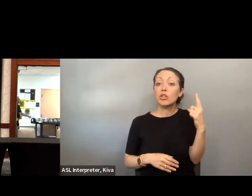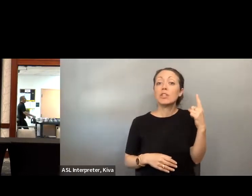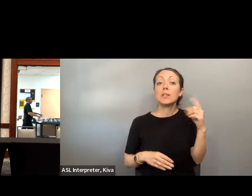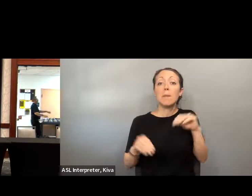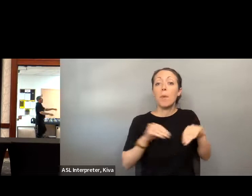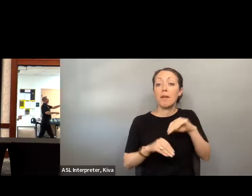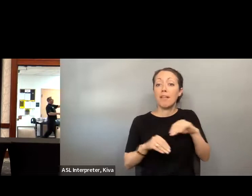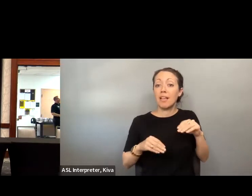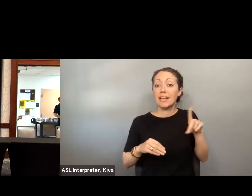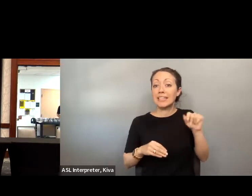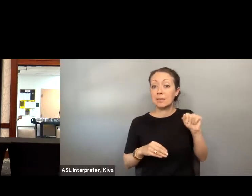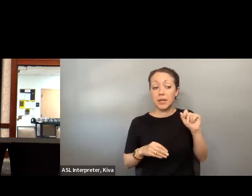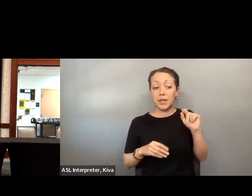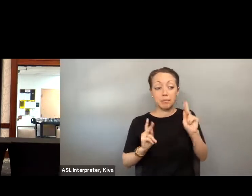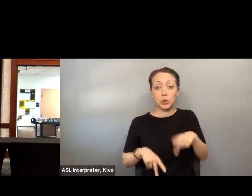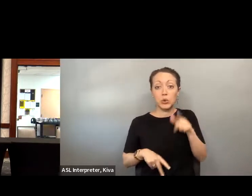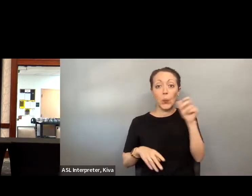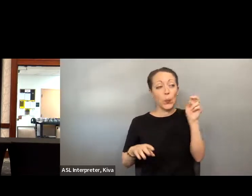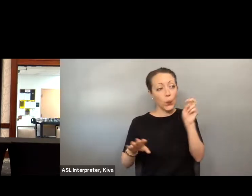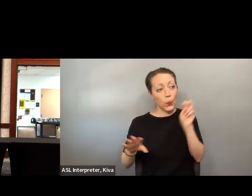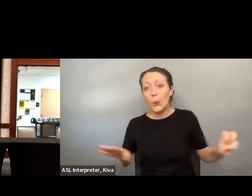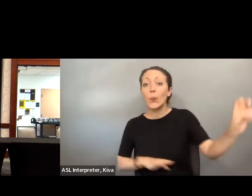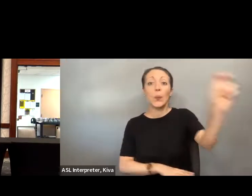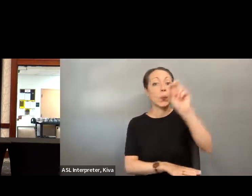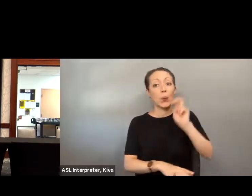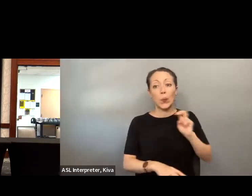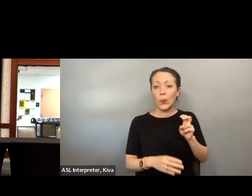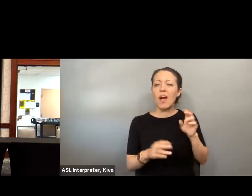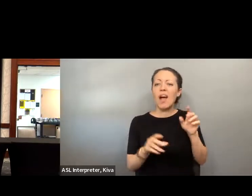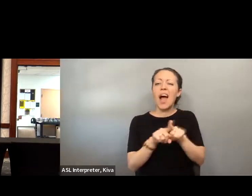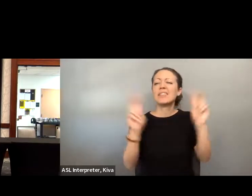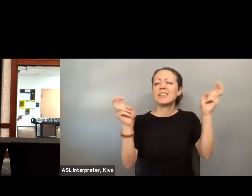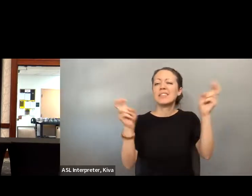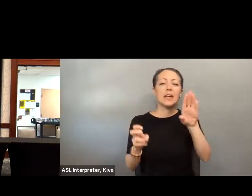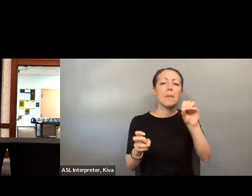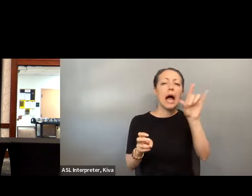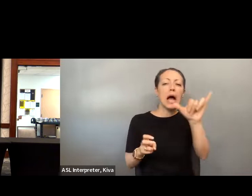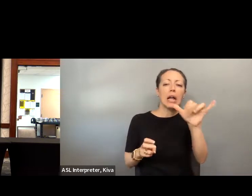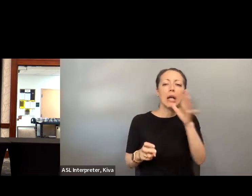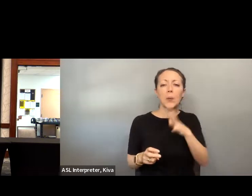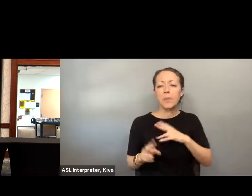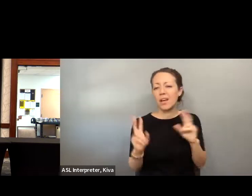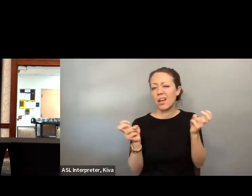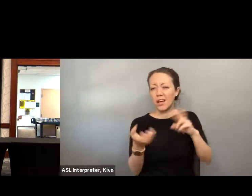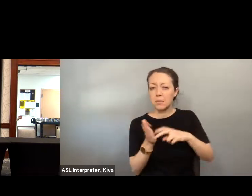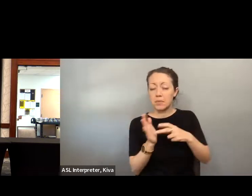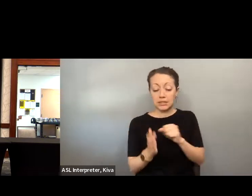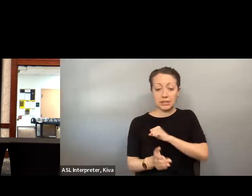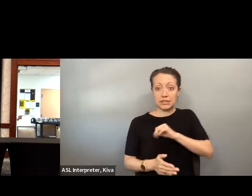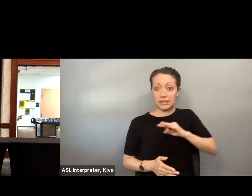the corner, I would serve as the 20 primary's first staffer with a mobility disability and the first ever mobility disability to travel full time on the campaign trail as what' And the first. Okay, with the mobility, disability to travel full time on the campaign trail, as what's called a a body woman essentially a staffer.